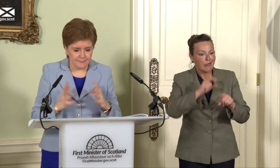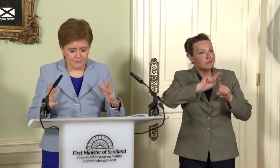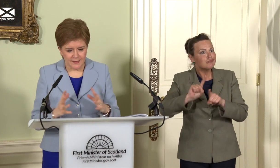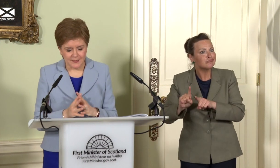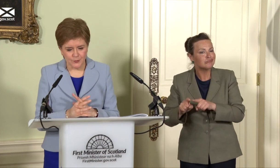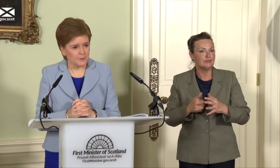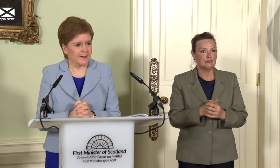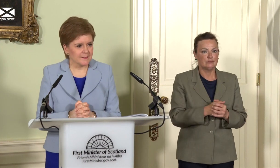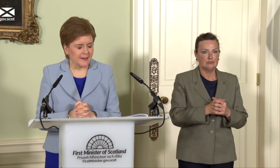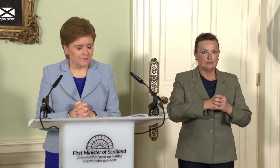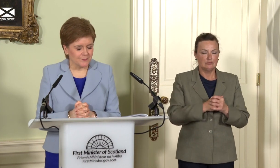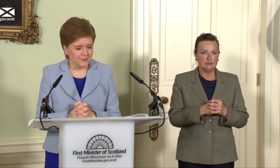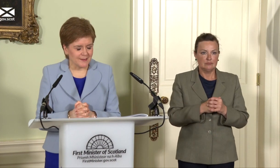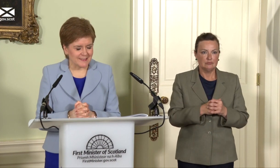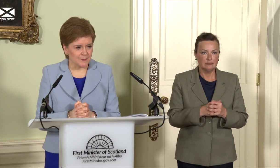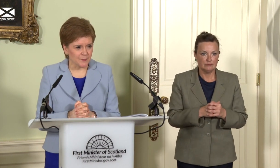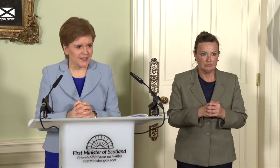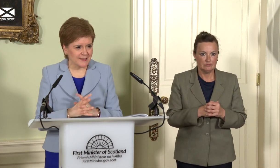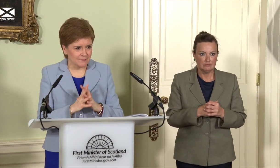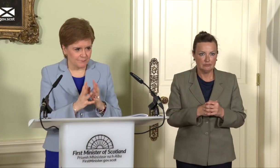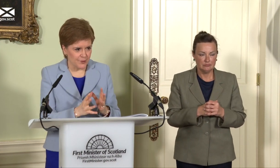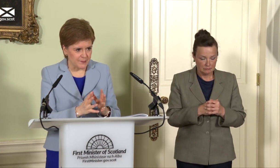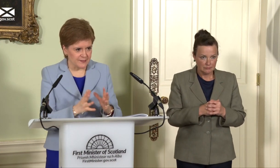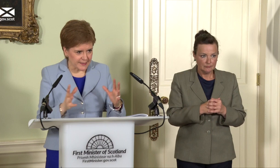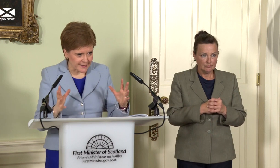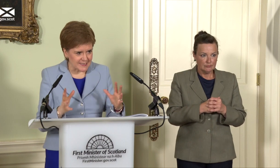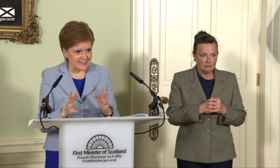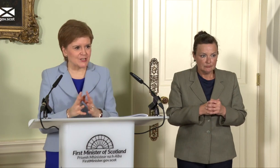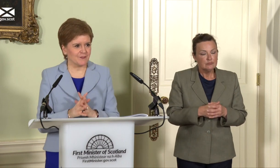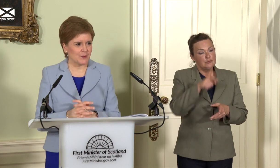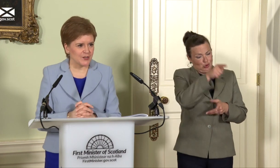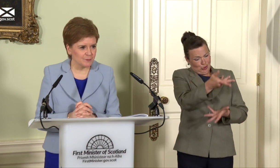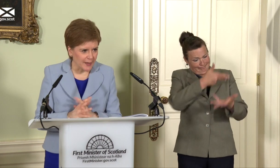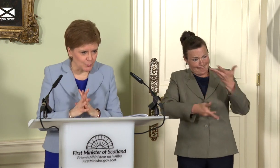I don’t accept some of the premise in the characterization of that question, but I will